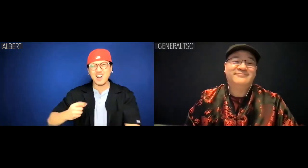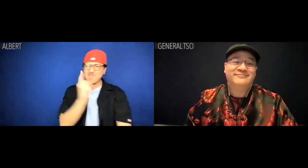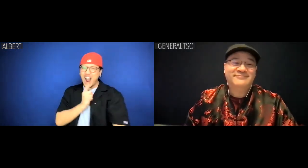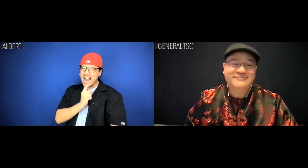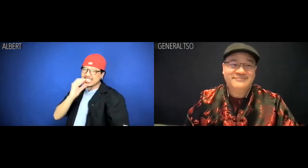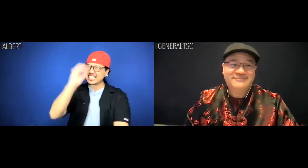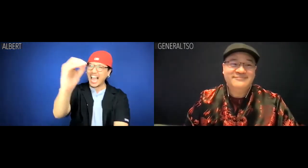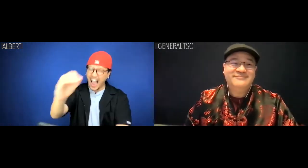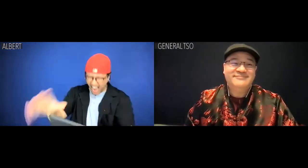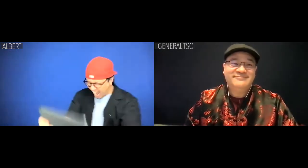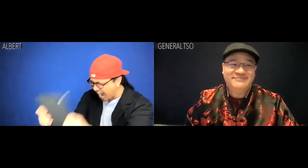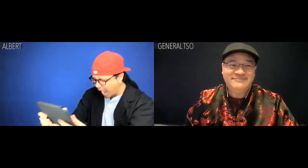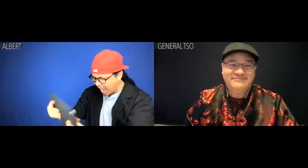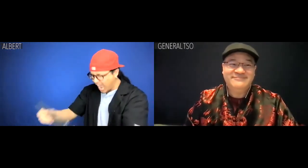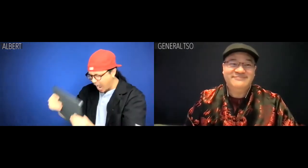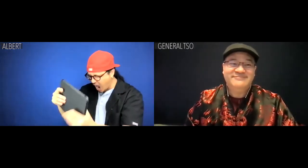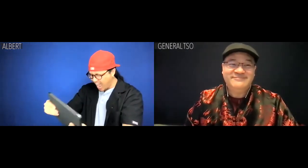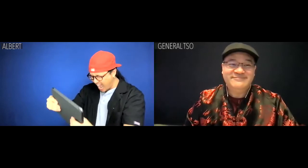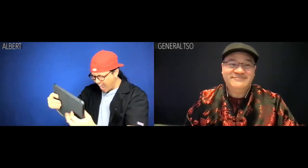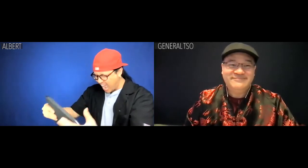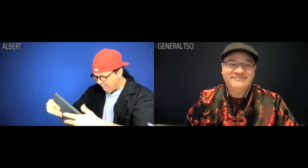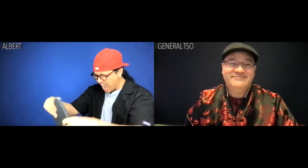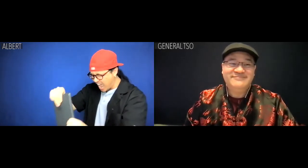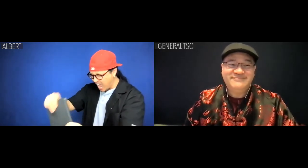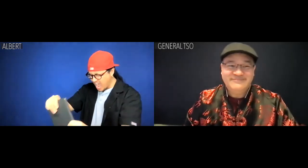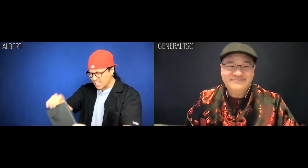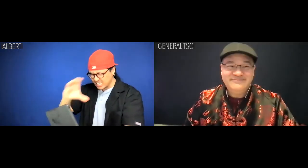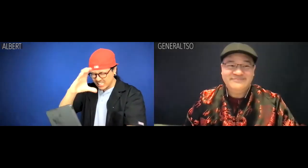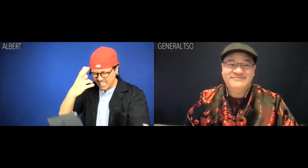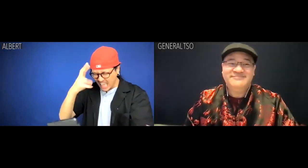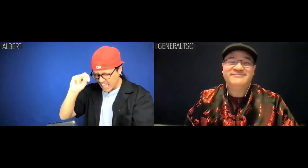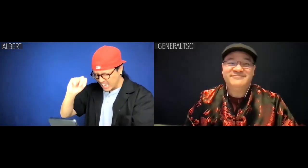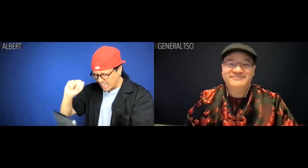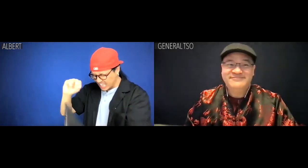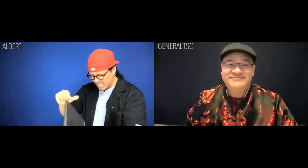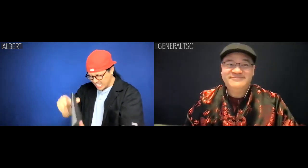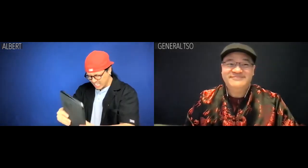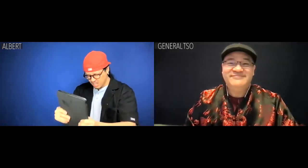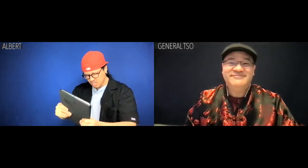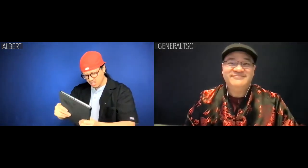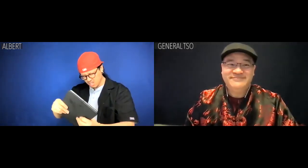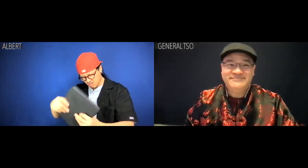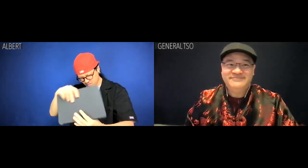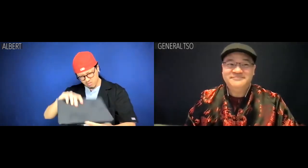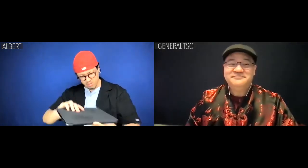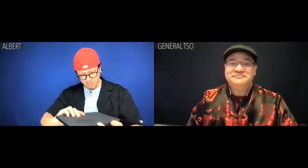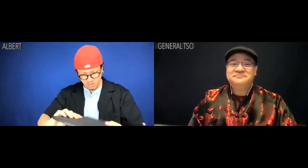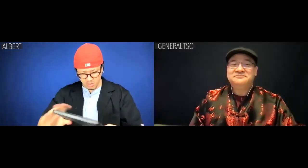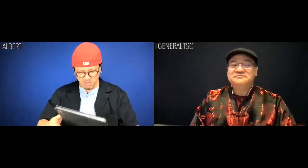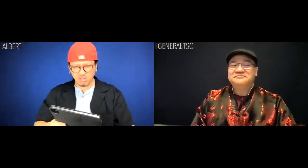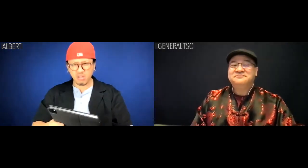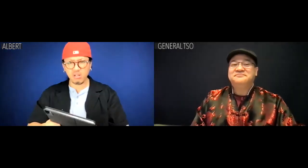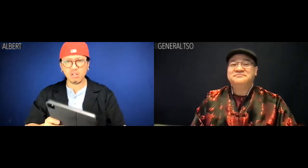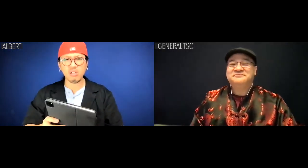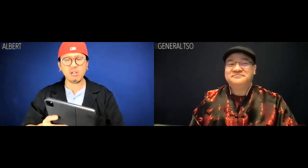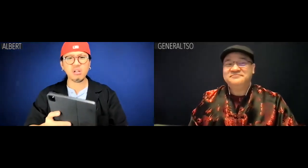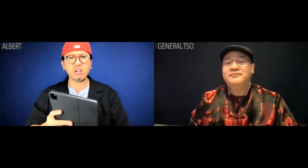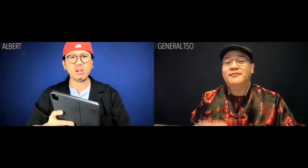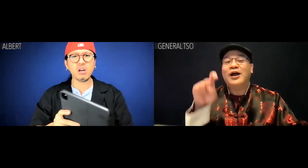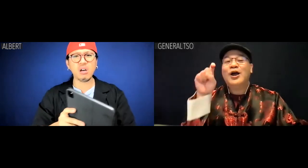Albert: TEN OUT OF -- Chen?